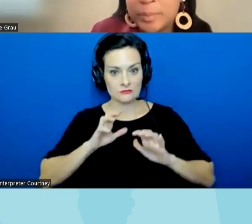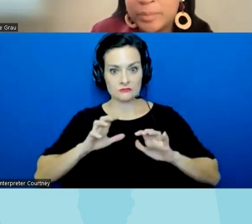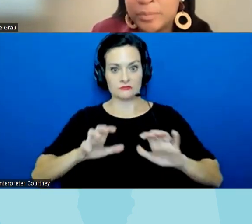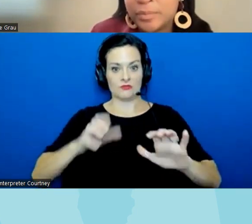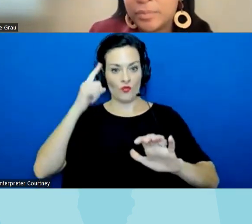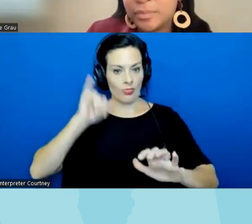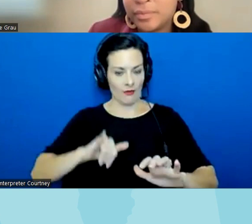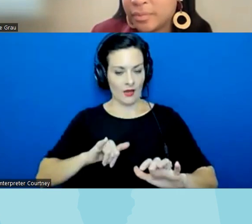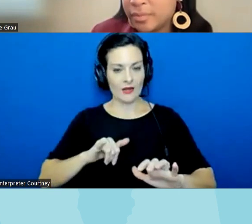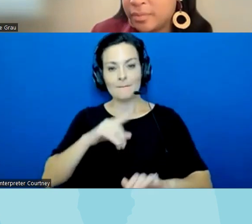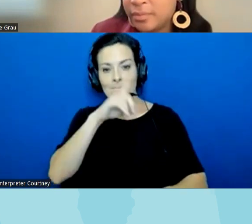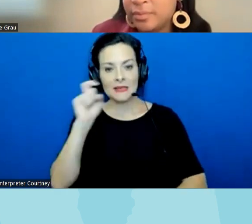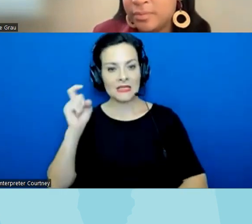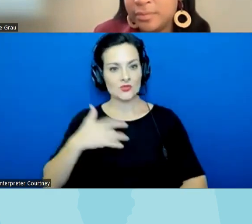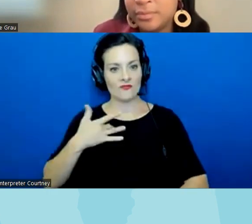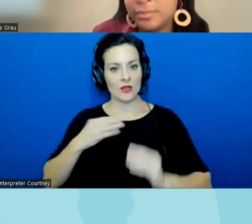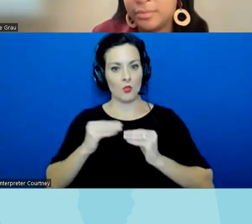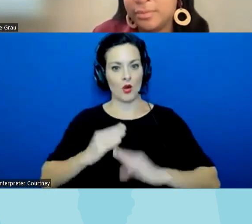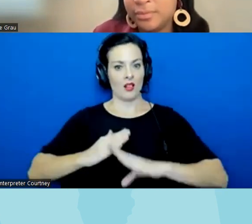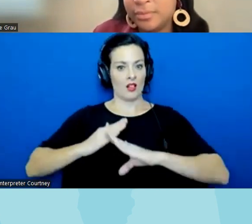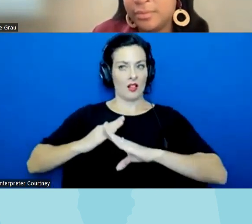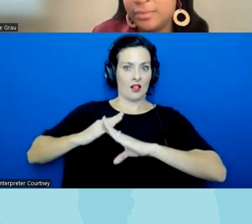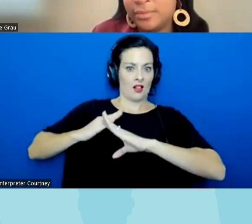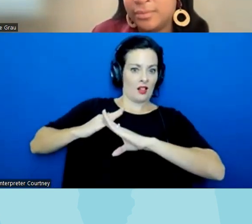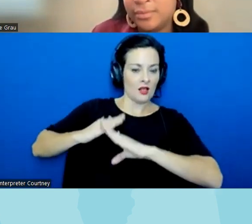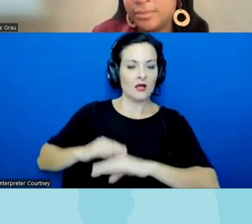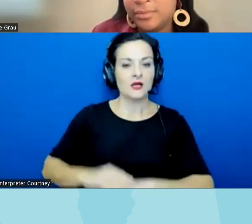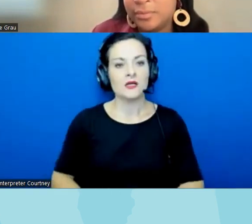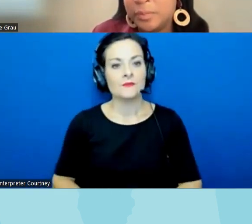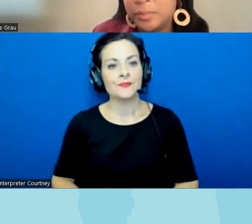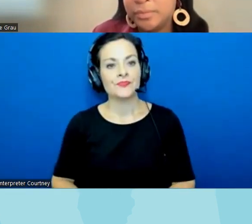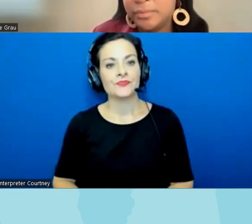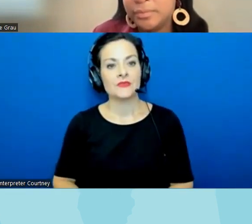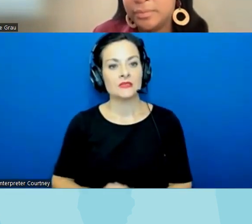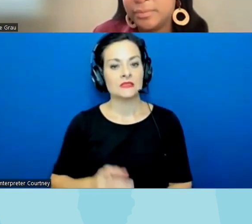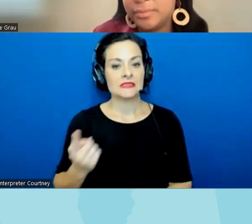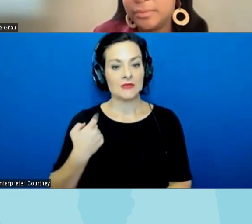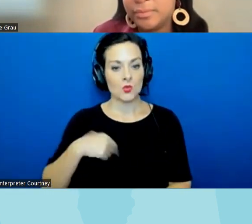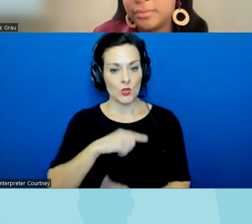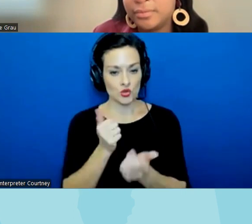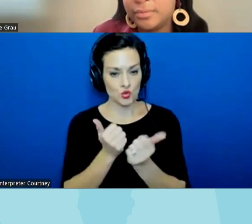defensive posture that we find ourselves in one thing that we try to help senators and elected